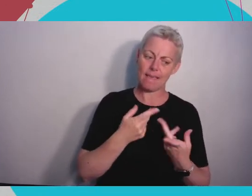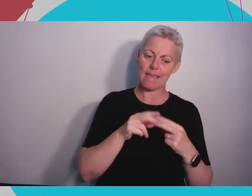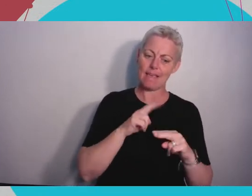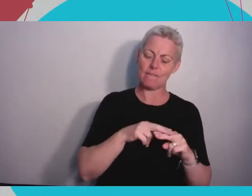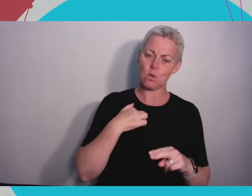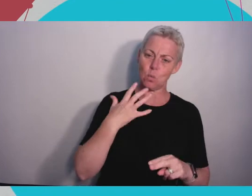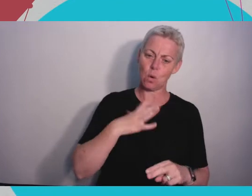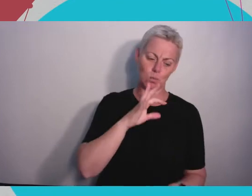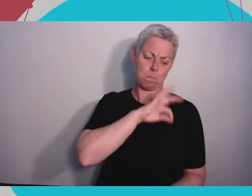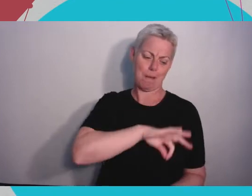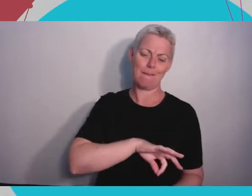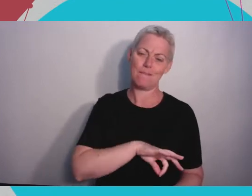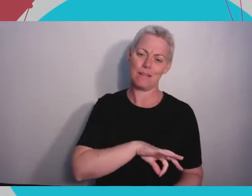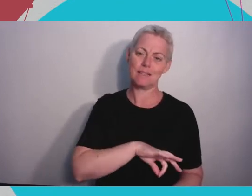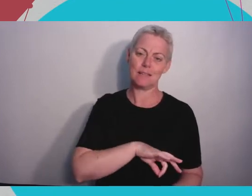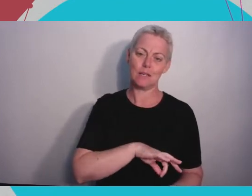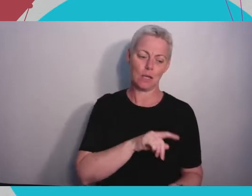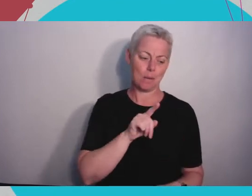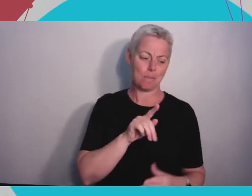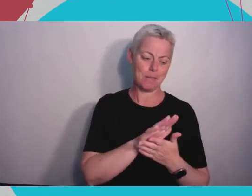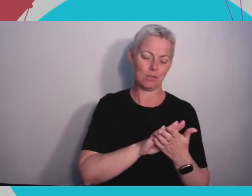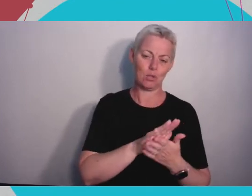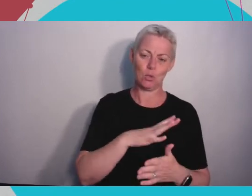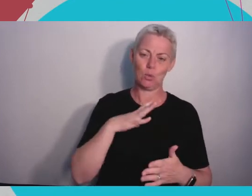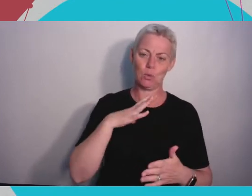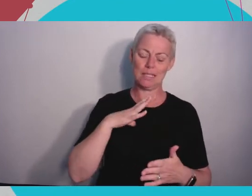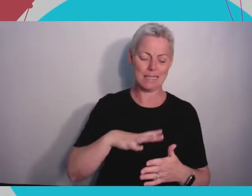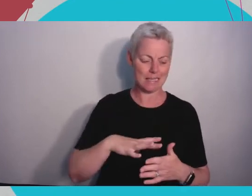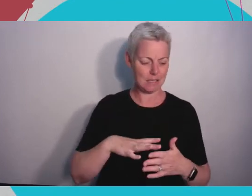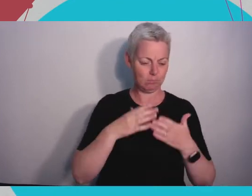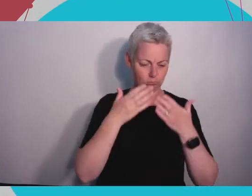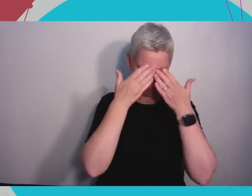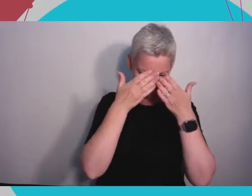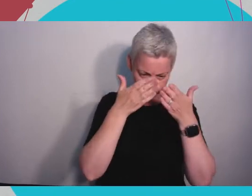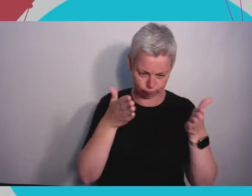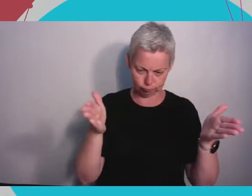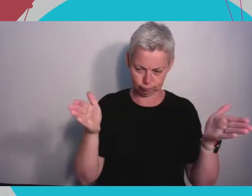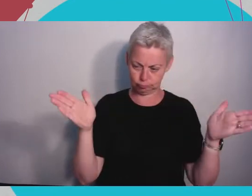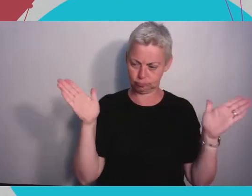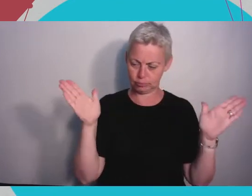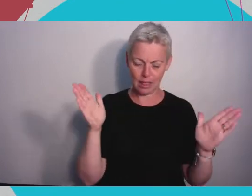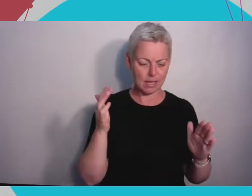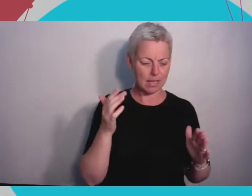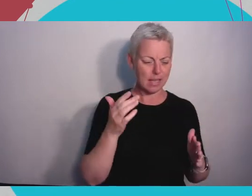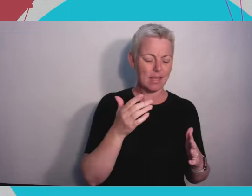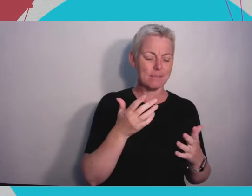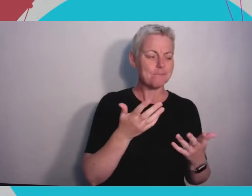that real fundamental understanding of core principles both in terms of engineering but